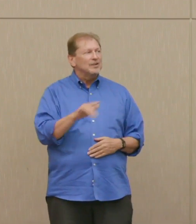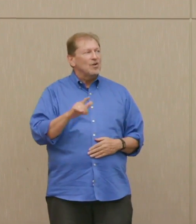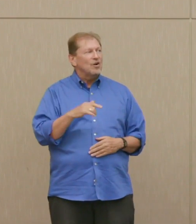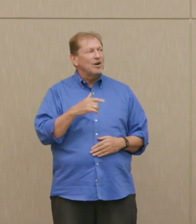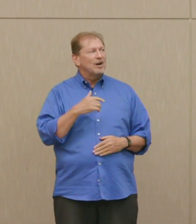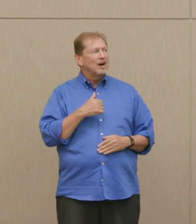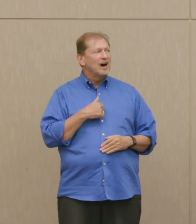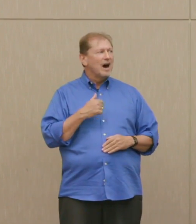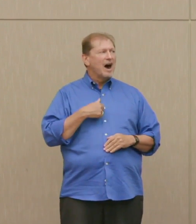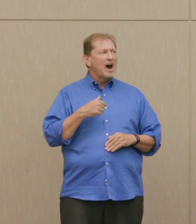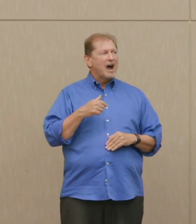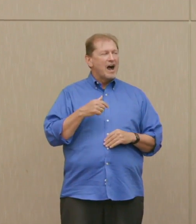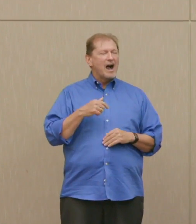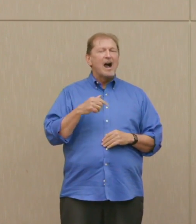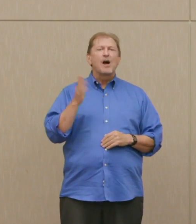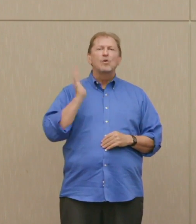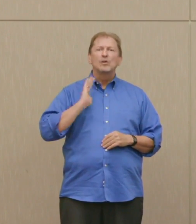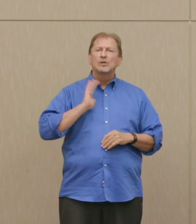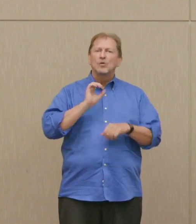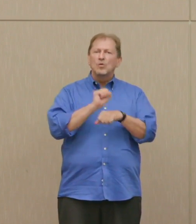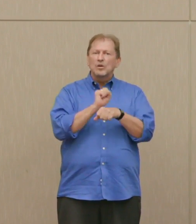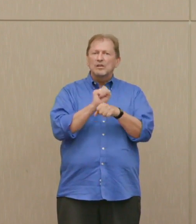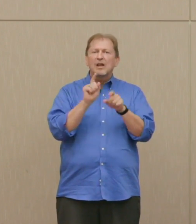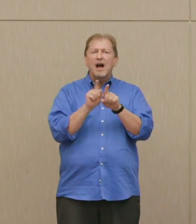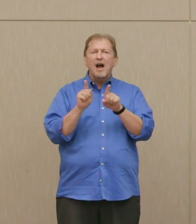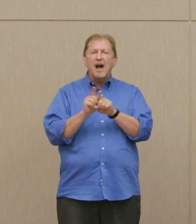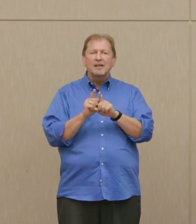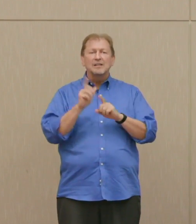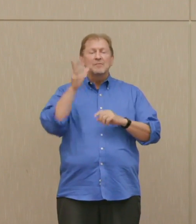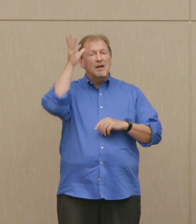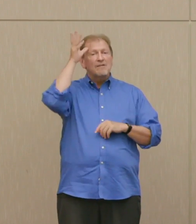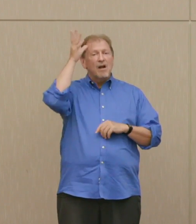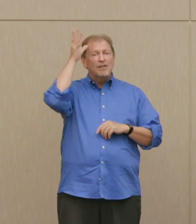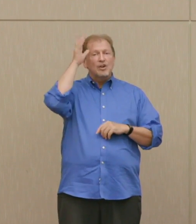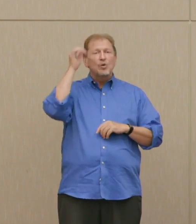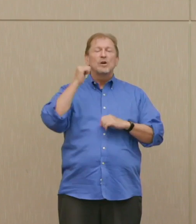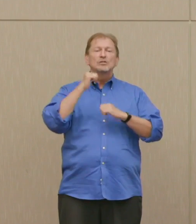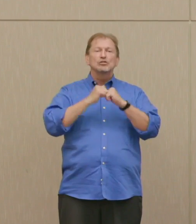My father was a structural engineer who once showed me a postcard of the skyline of Chicago,